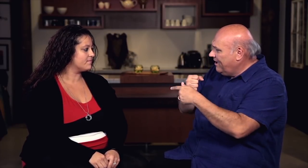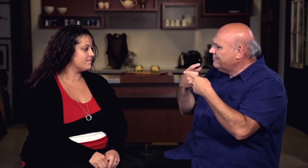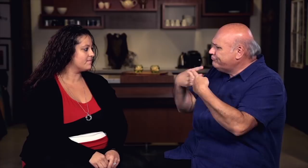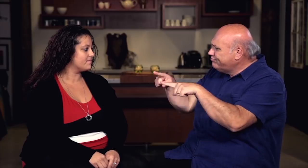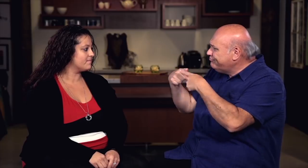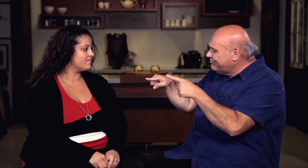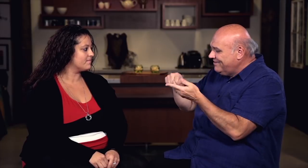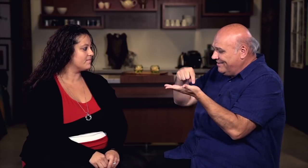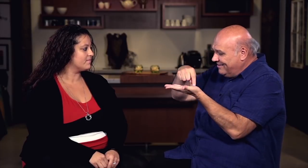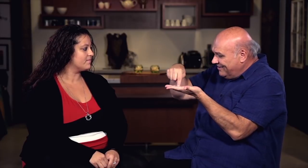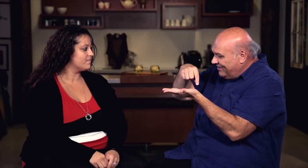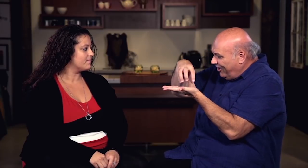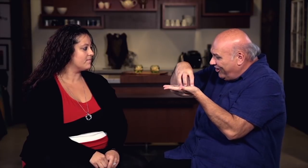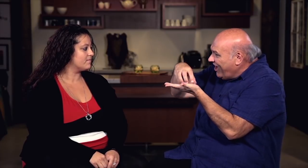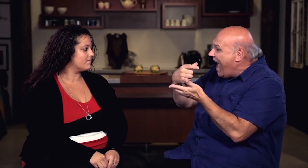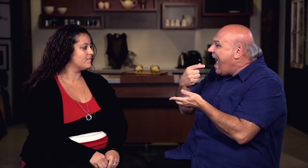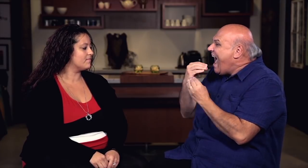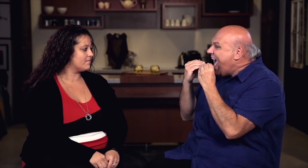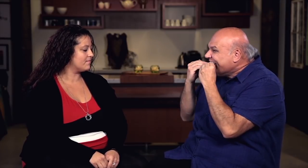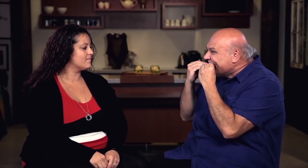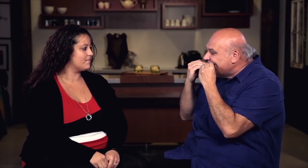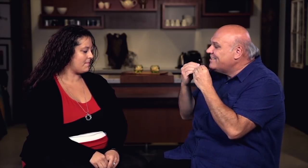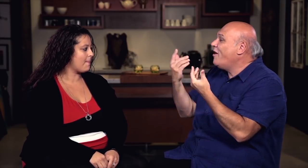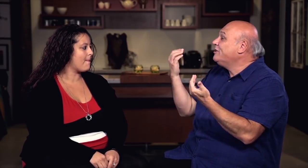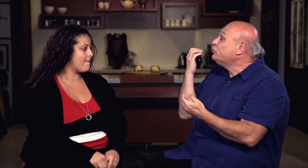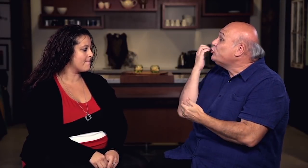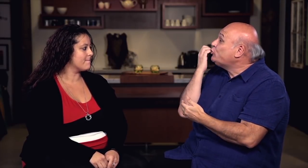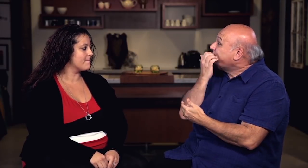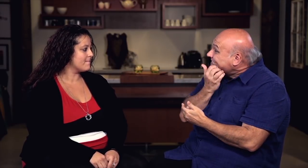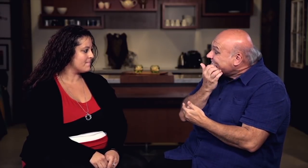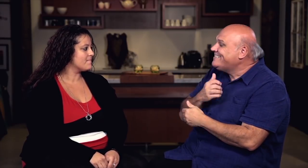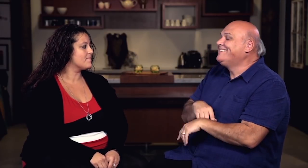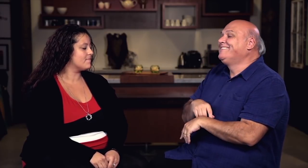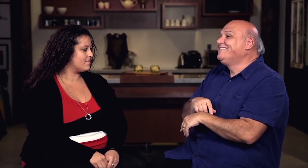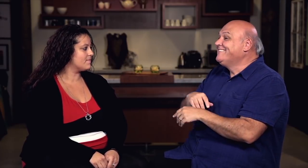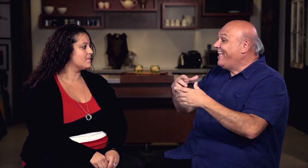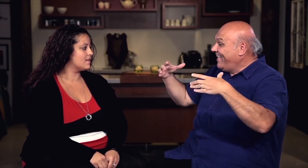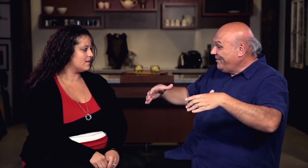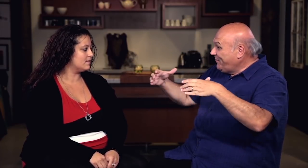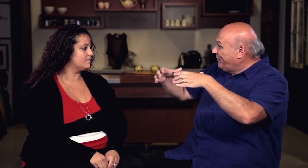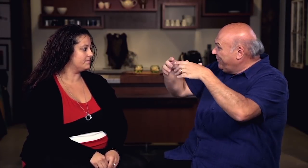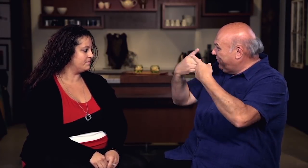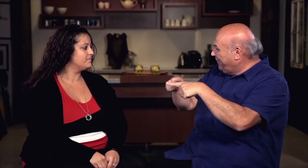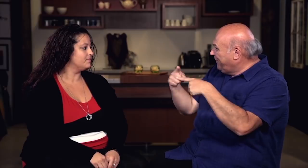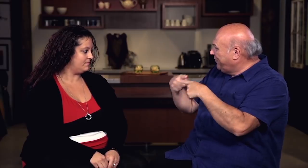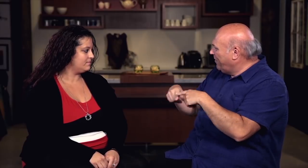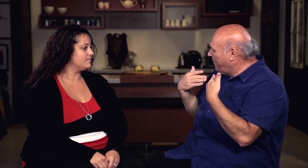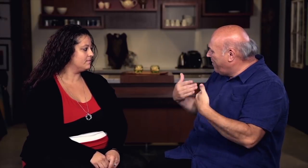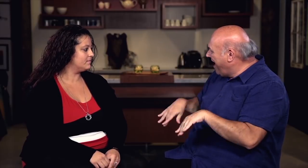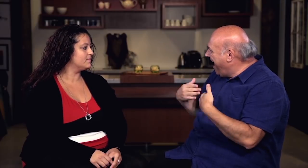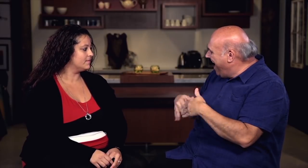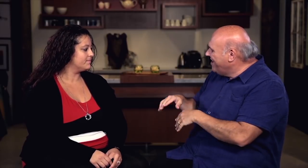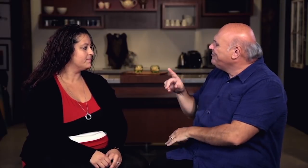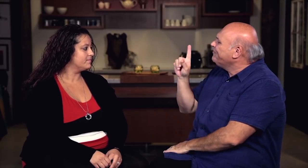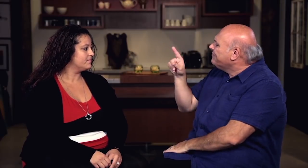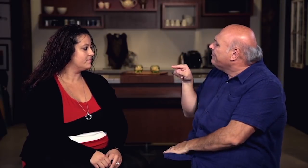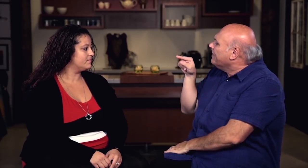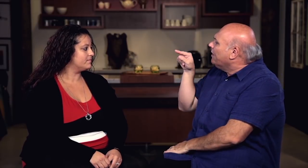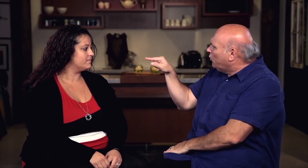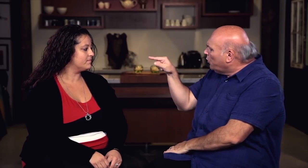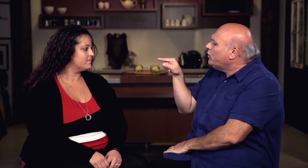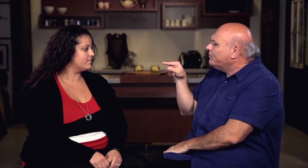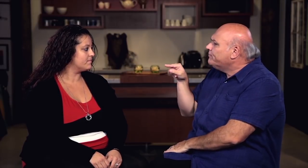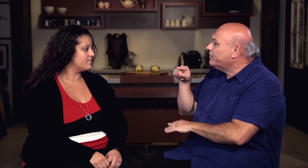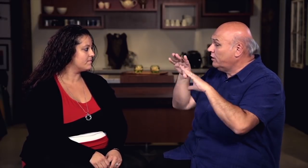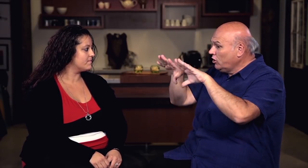continue the tradition. You would make different things... cookies, sweets, fancy cakes and the like. How